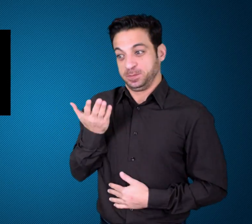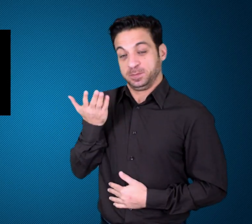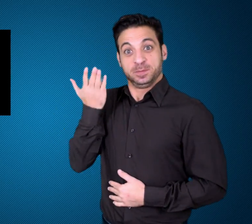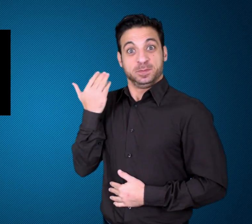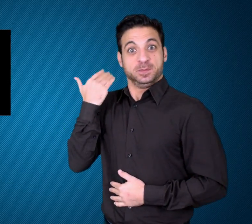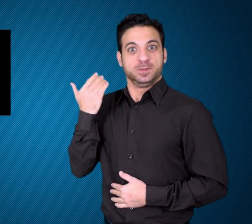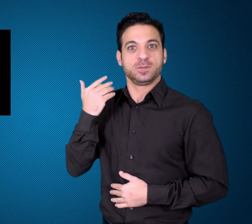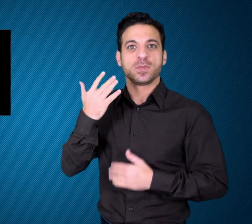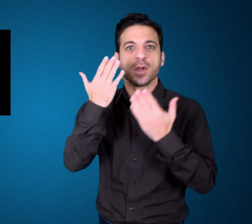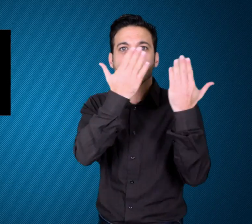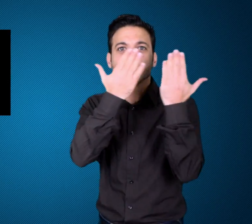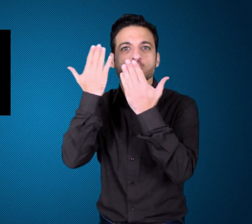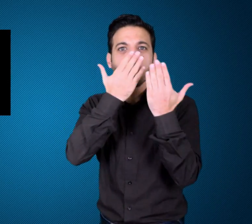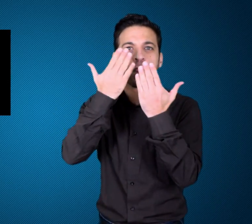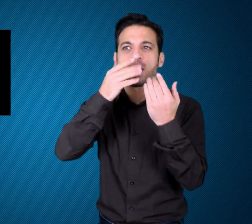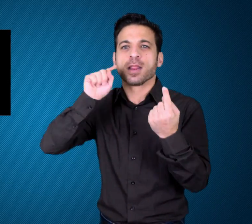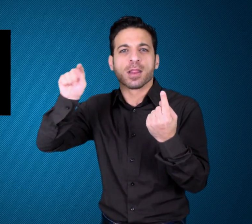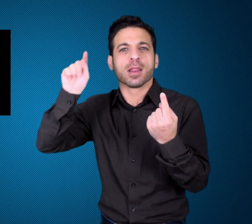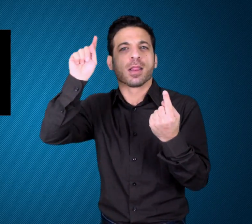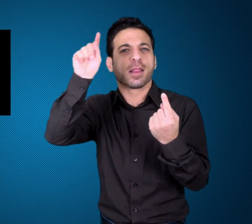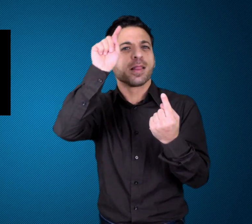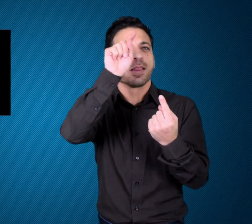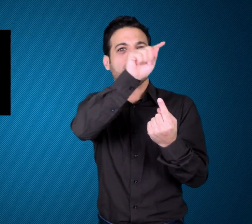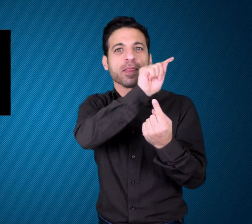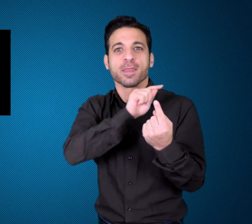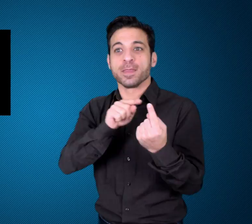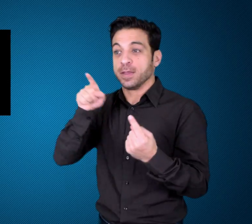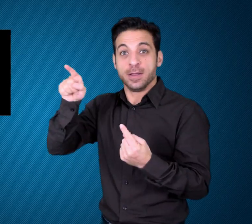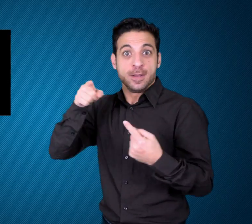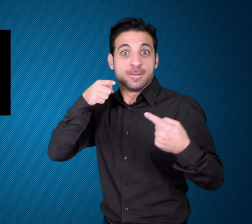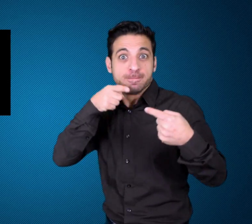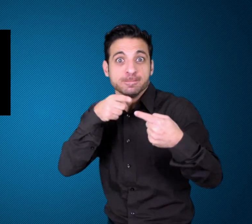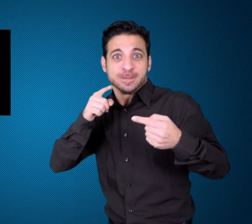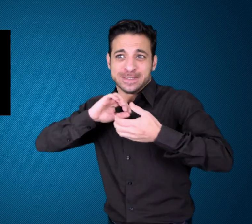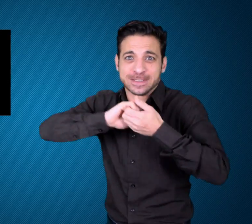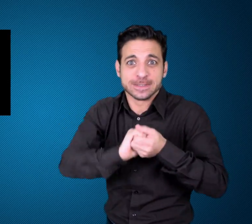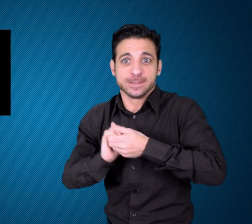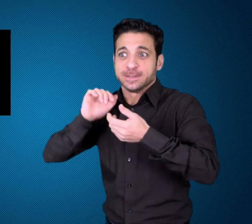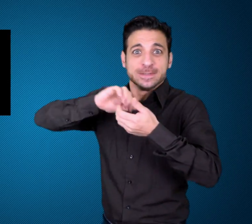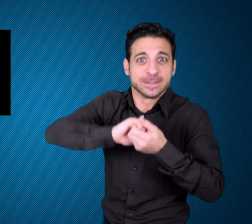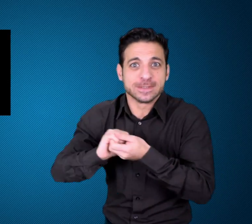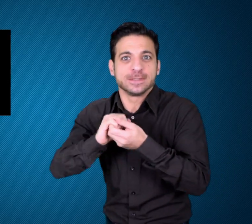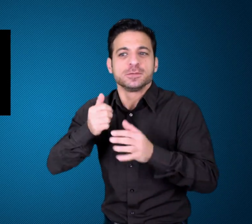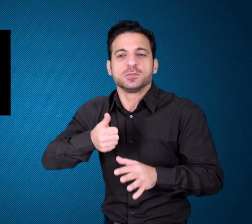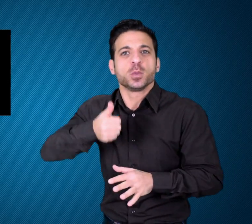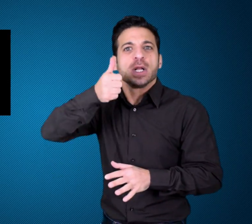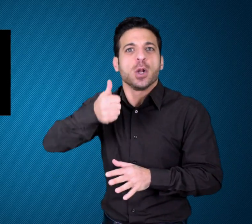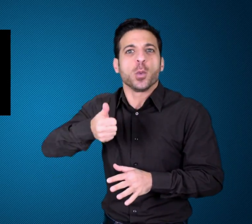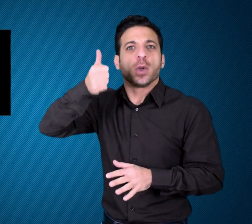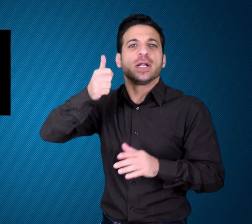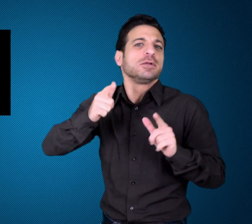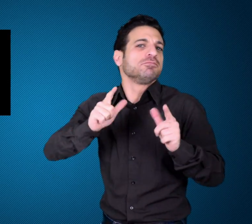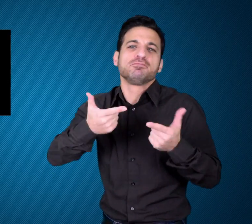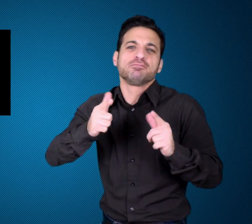Vega didn’t win but she is moving on. Vega won’t let her deafness stop her